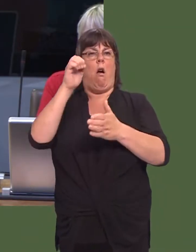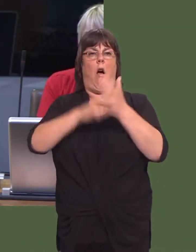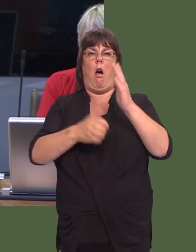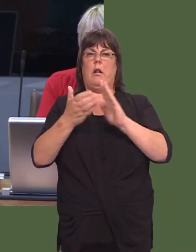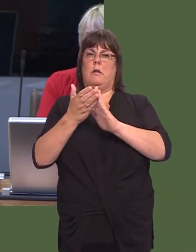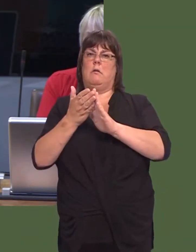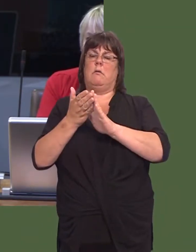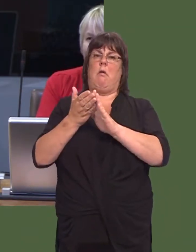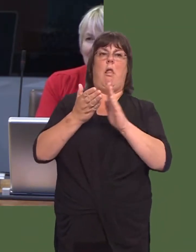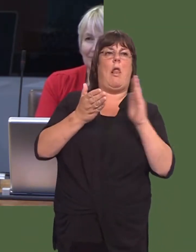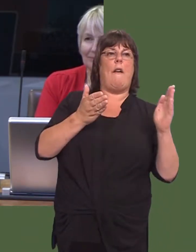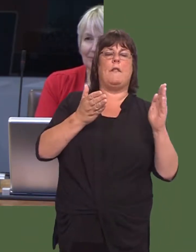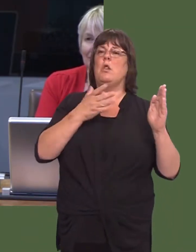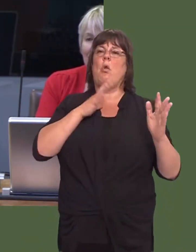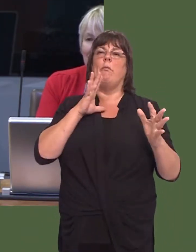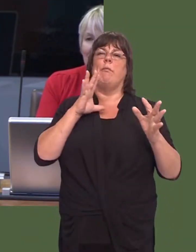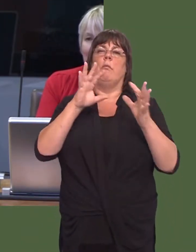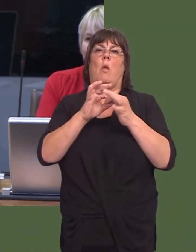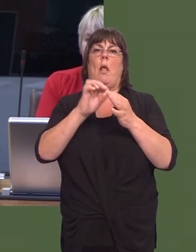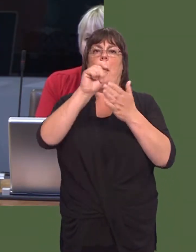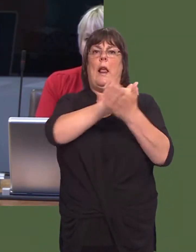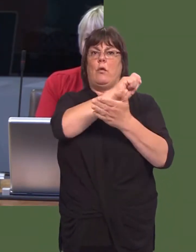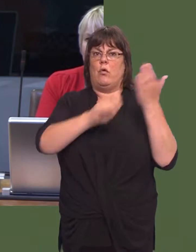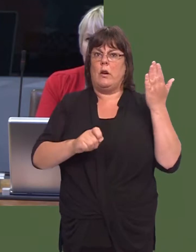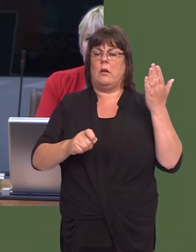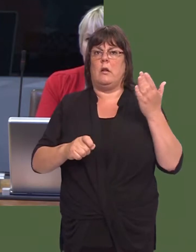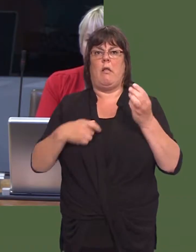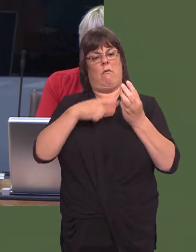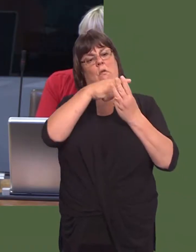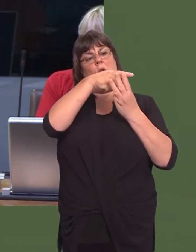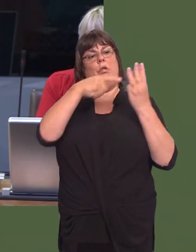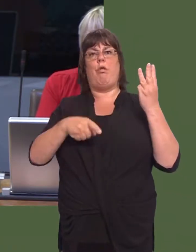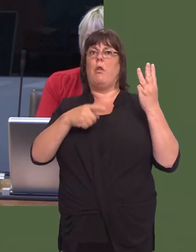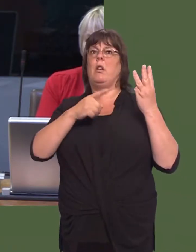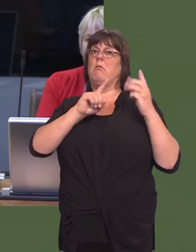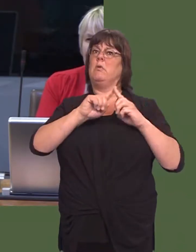leftí and ëout of touch with the electorateíóthat was Stephen Kinnock.